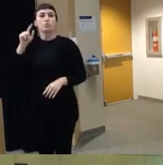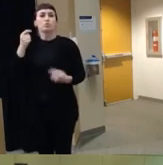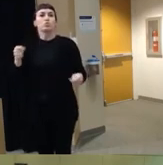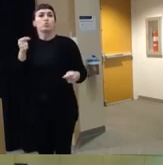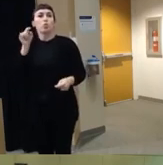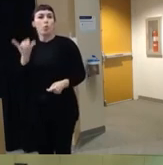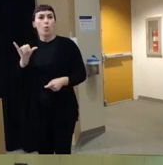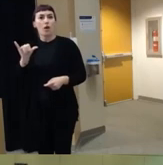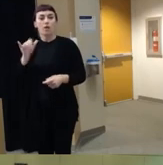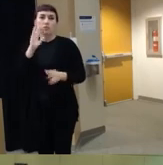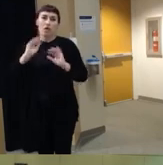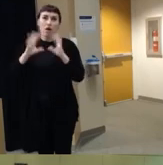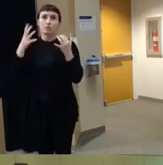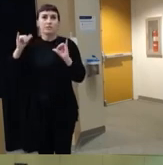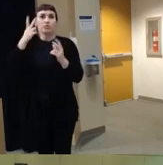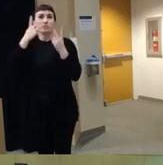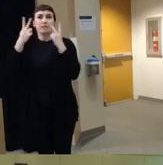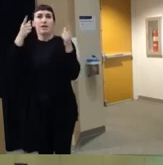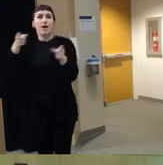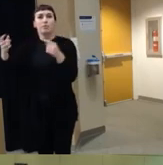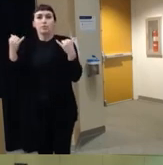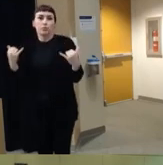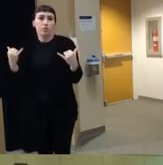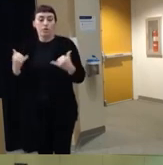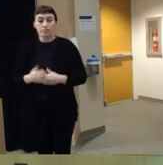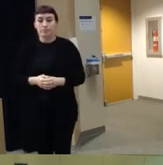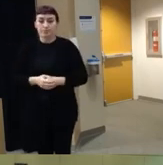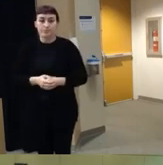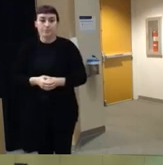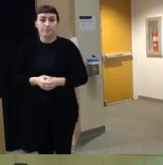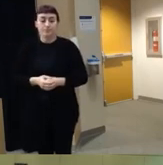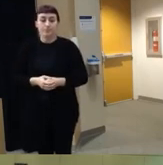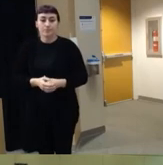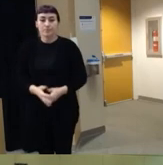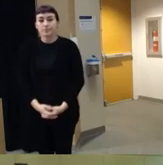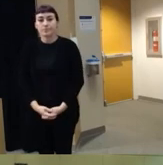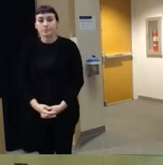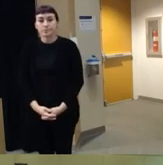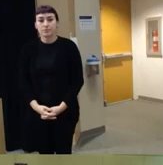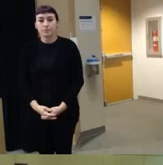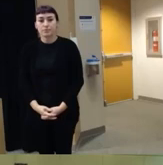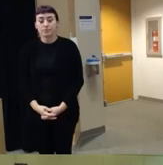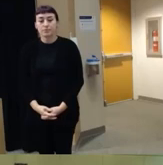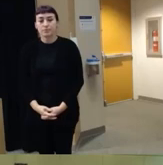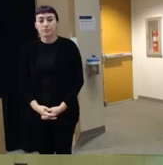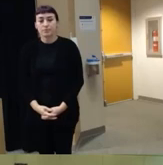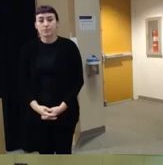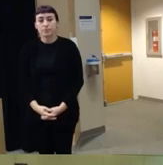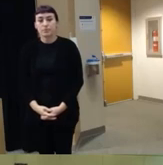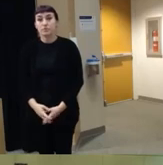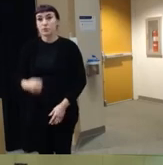we obviously still see today and we'll talk about um in a little while so recently um some